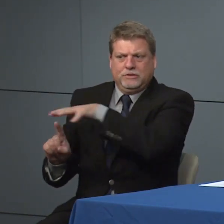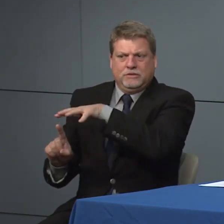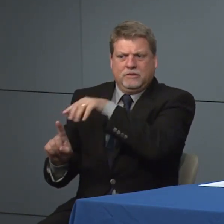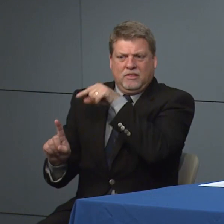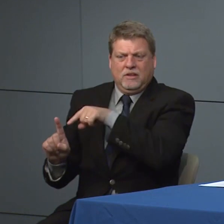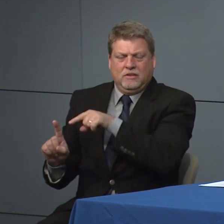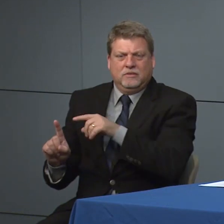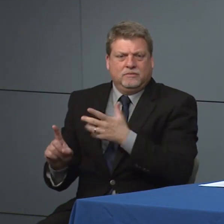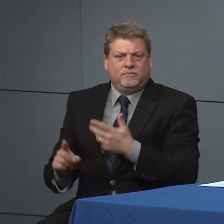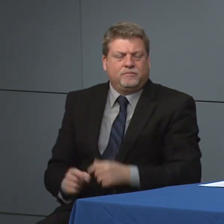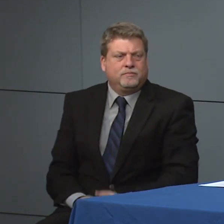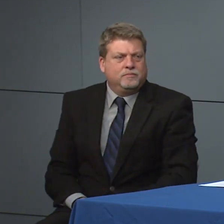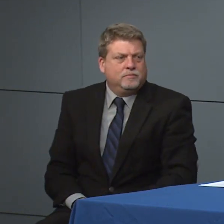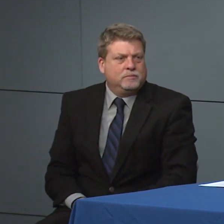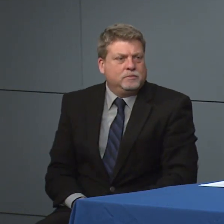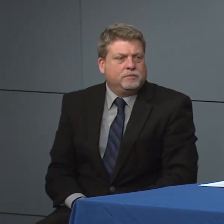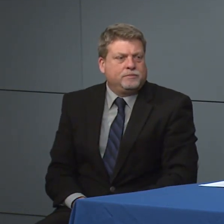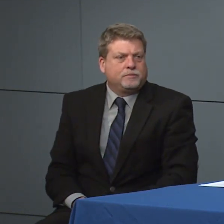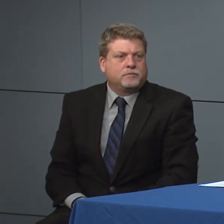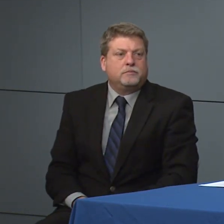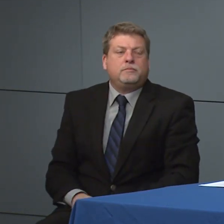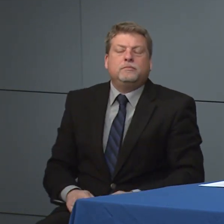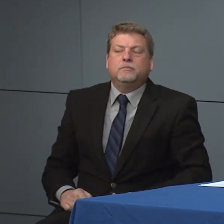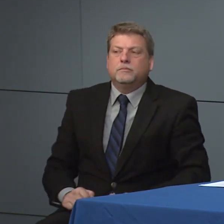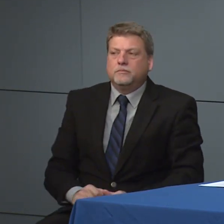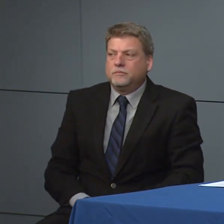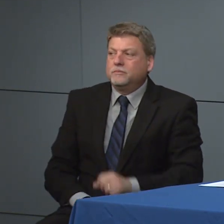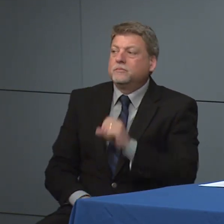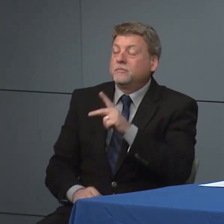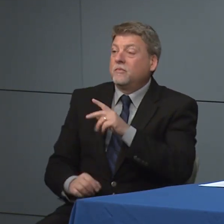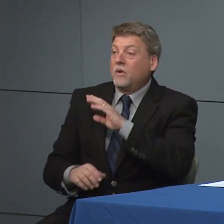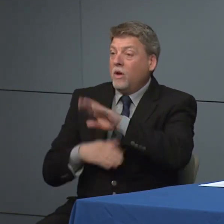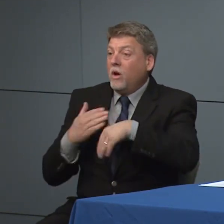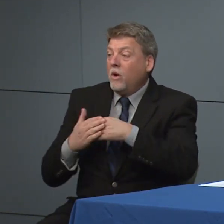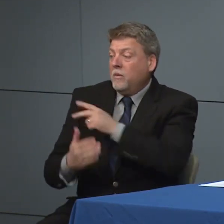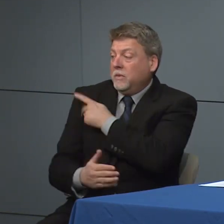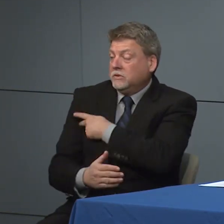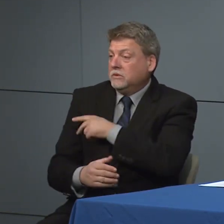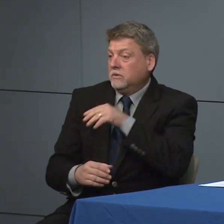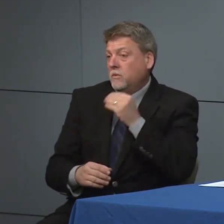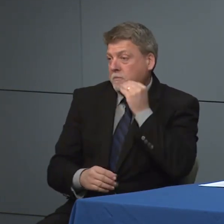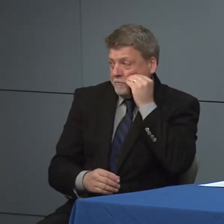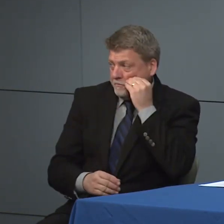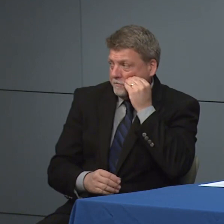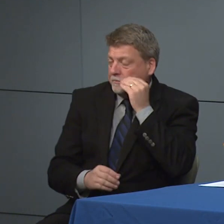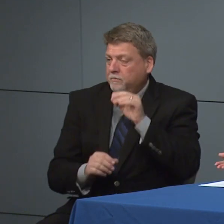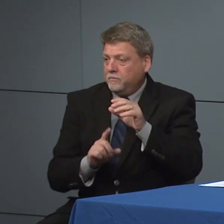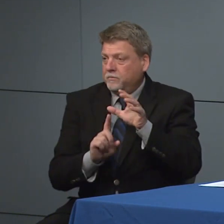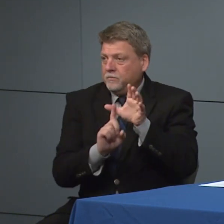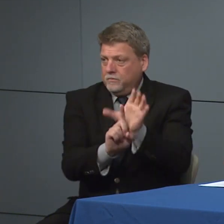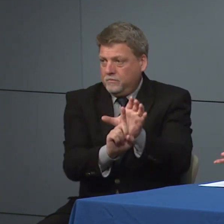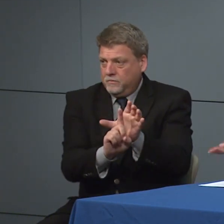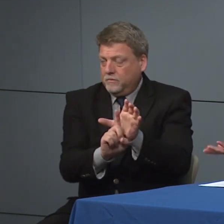those 2 locations. So everybody else is at home and I'm and I'm so not needing